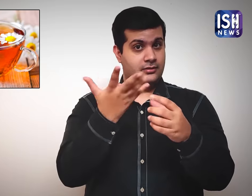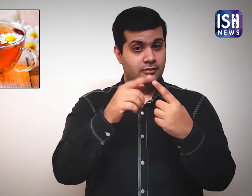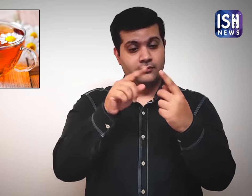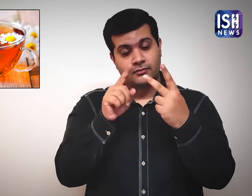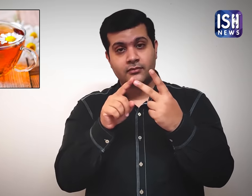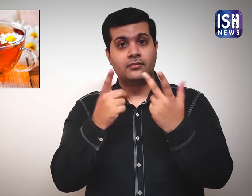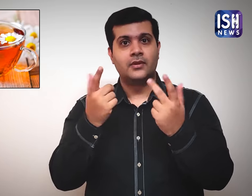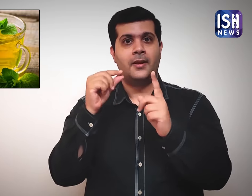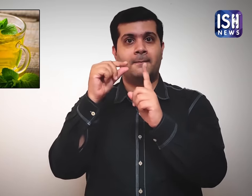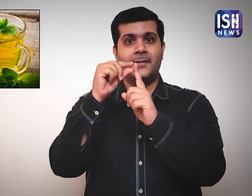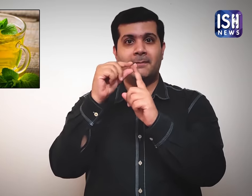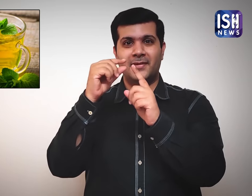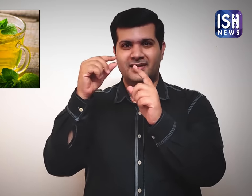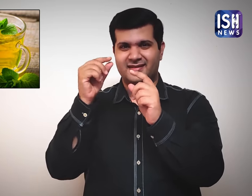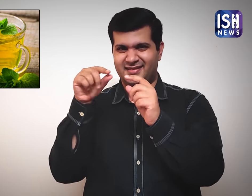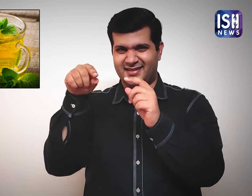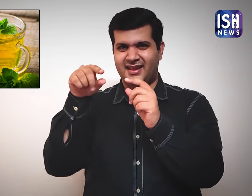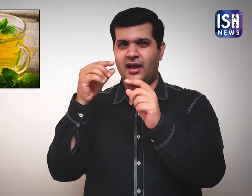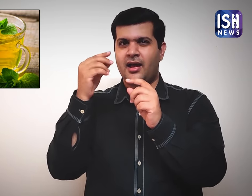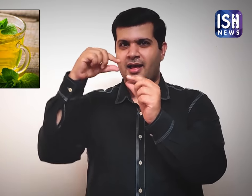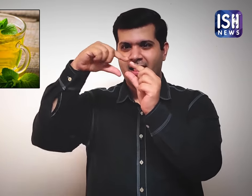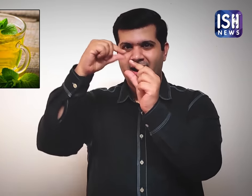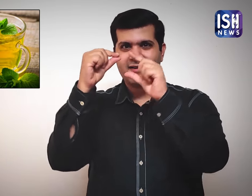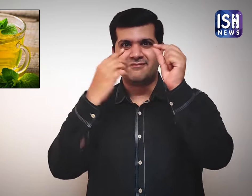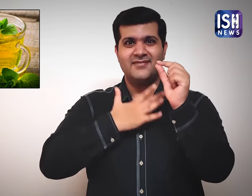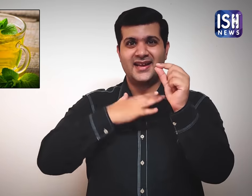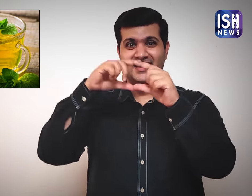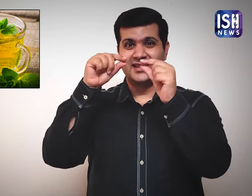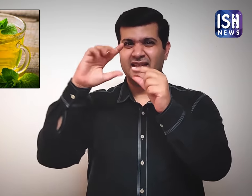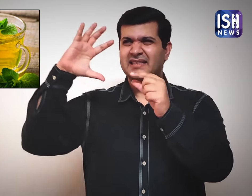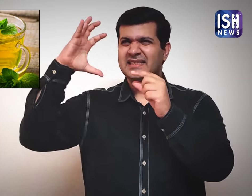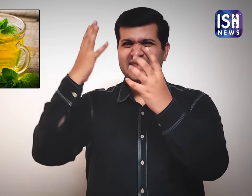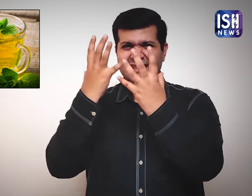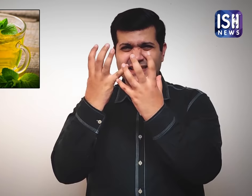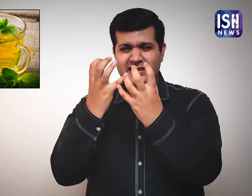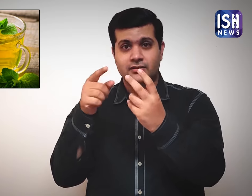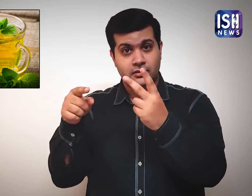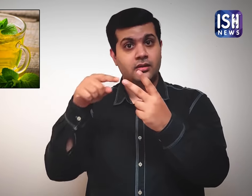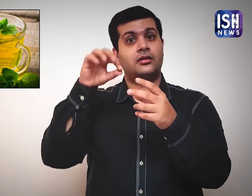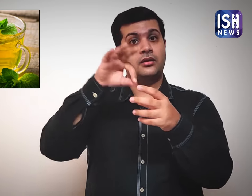and peppermint made from dried mint.